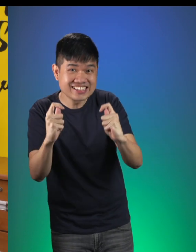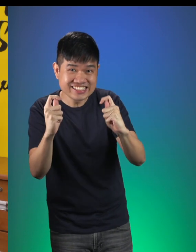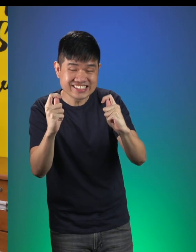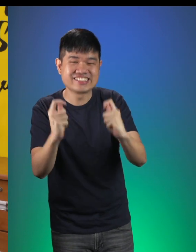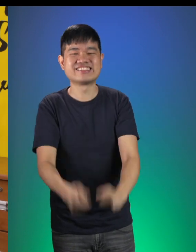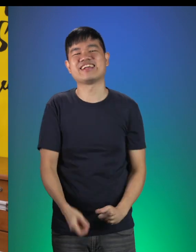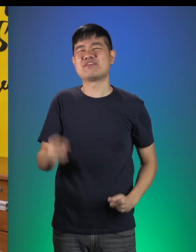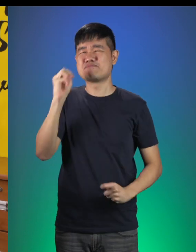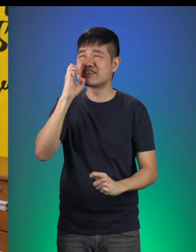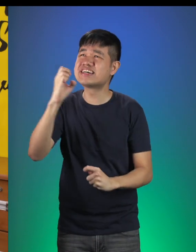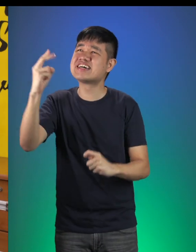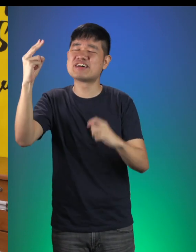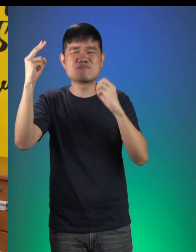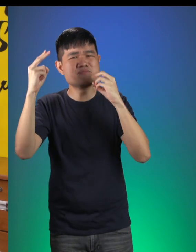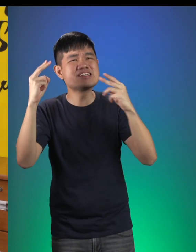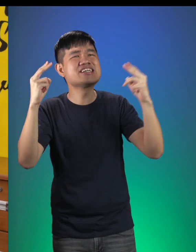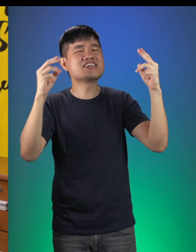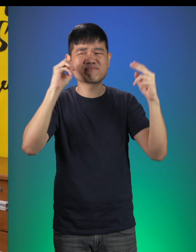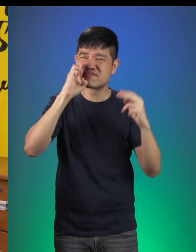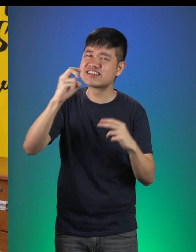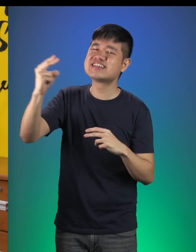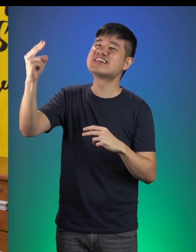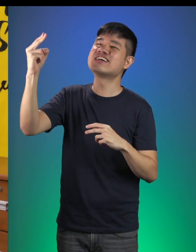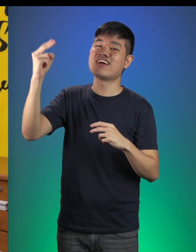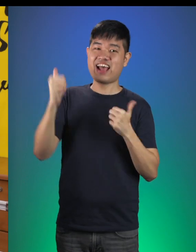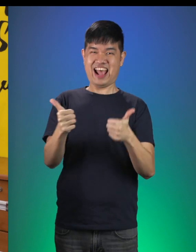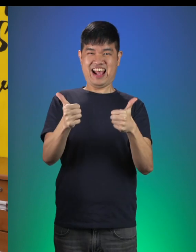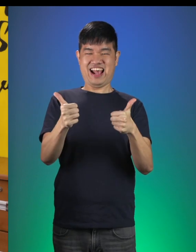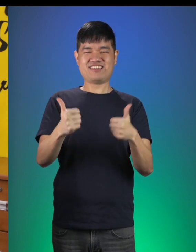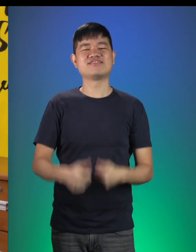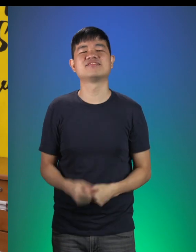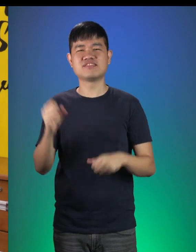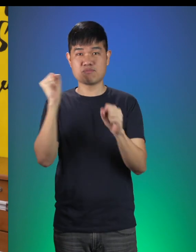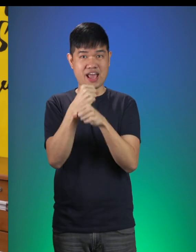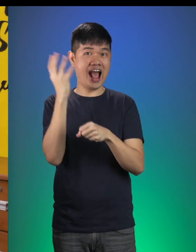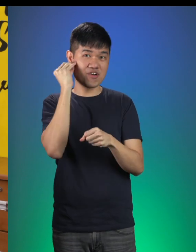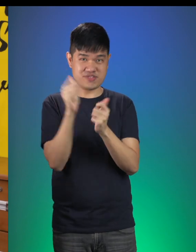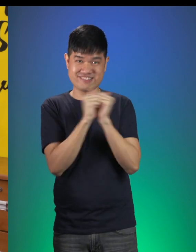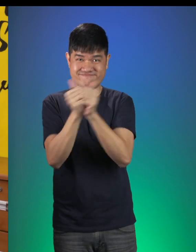“Meeeeehhhh! Meeeeehhhh! Meeeeehhhh!” That’s right! Now we’re going to make the sound together,